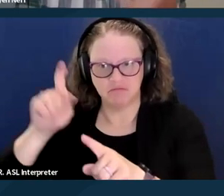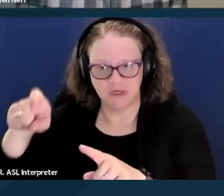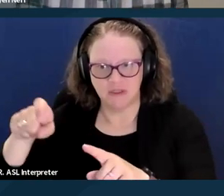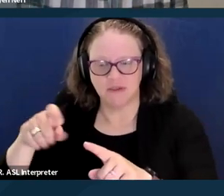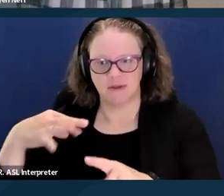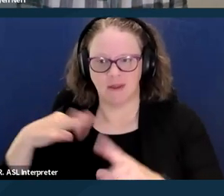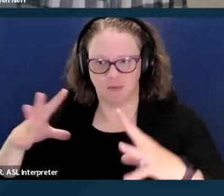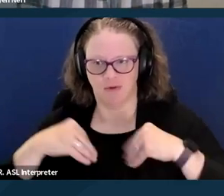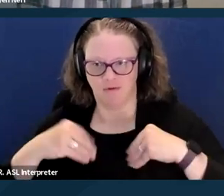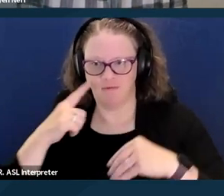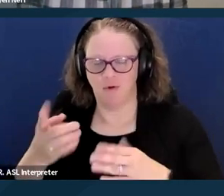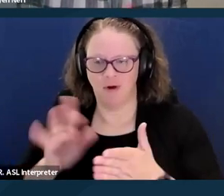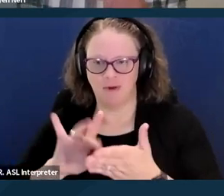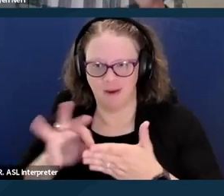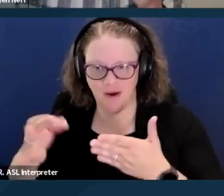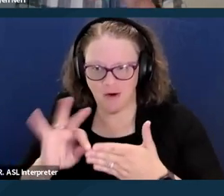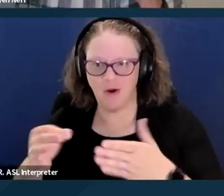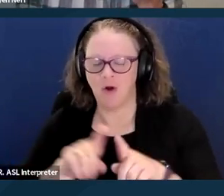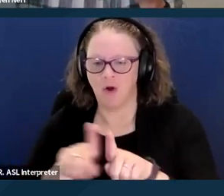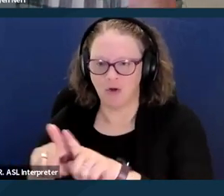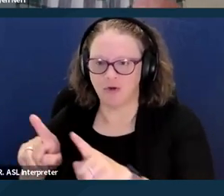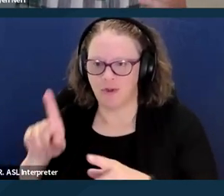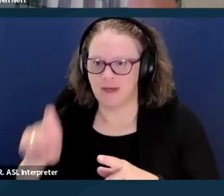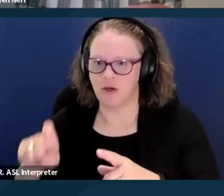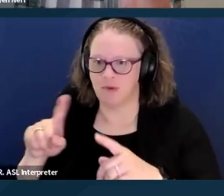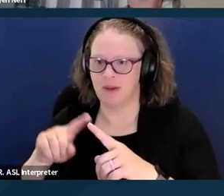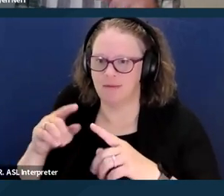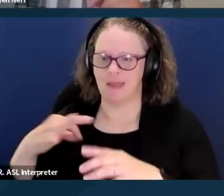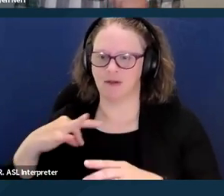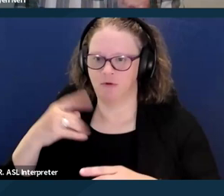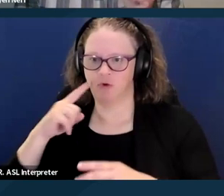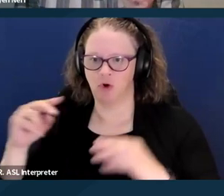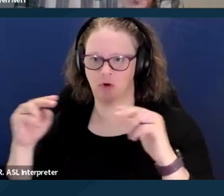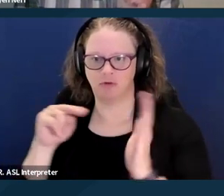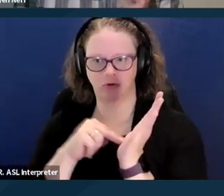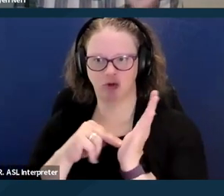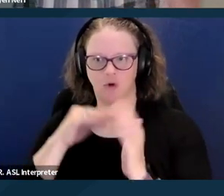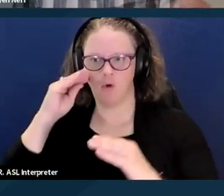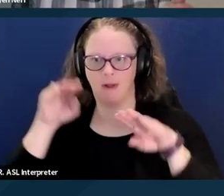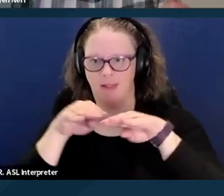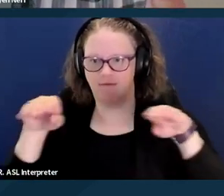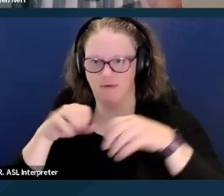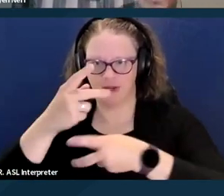of the nursing facility level of care. The waiver is also specific to people in certain target groups